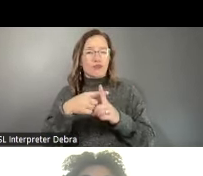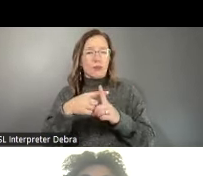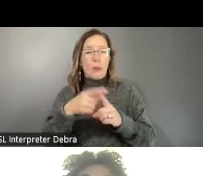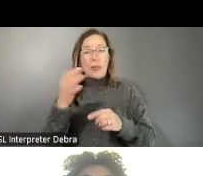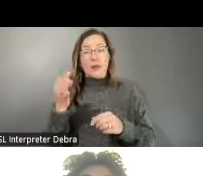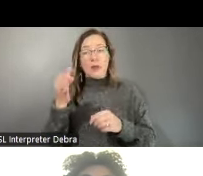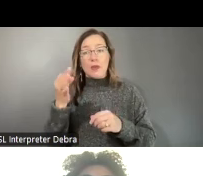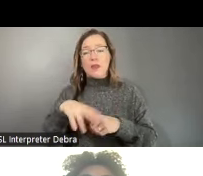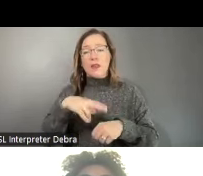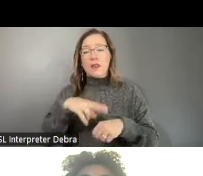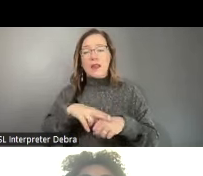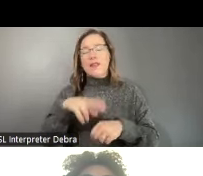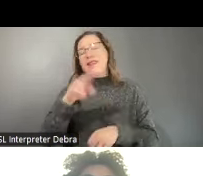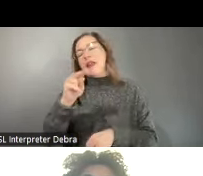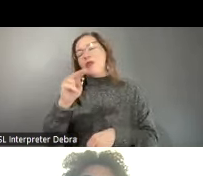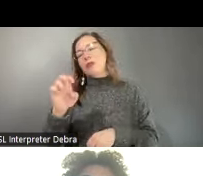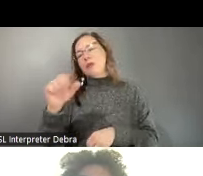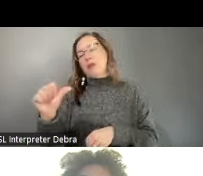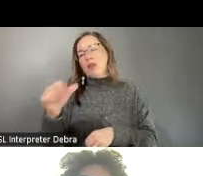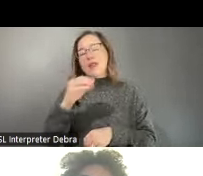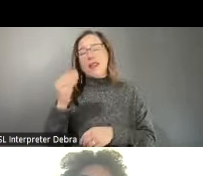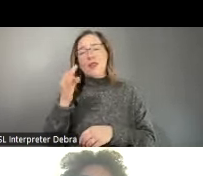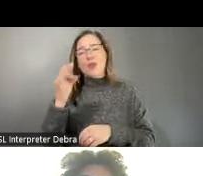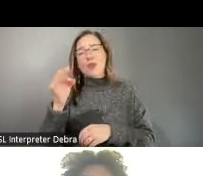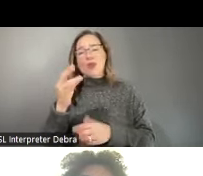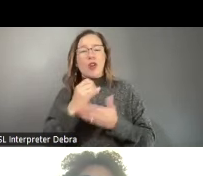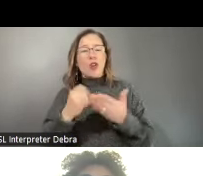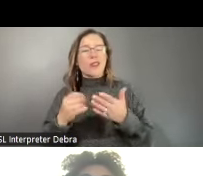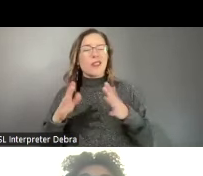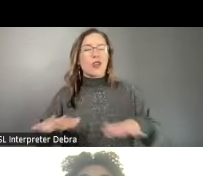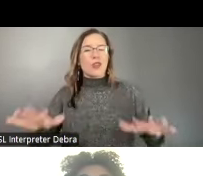National Endowment for the Arts and the future of the arts in America. Next year